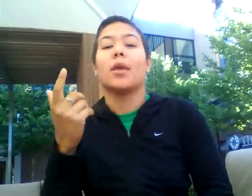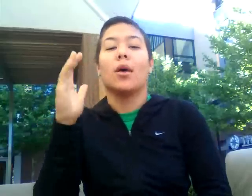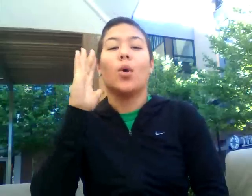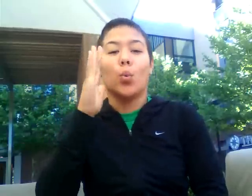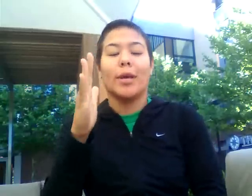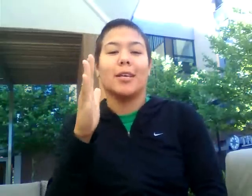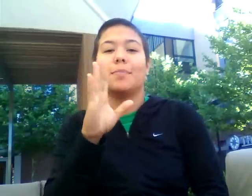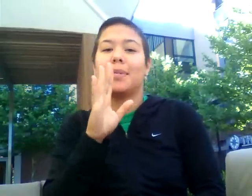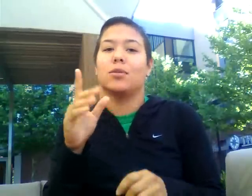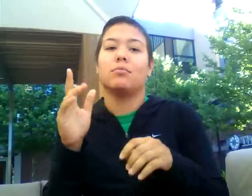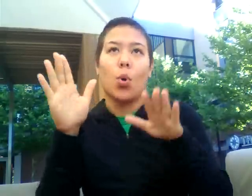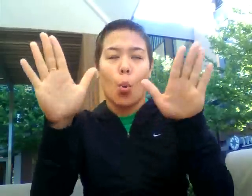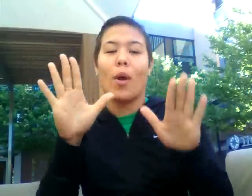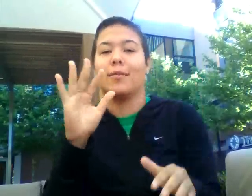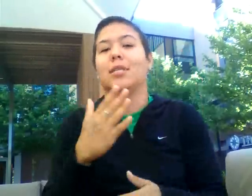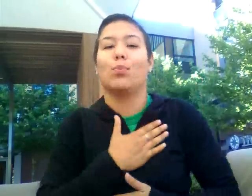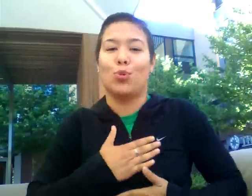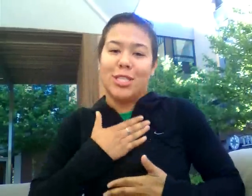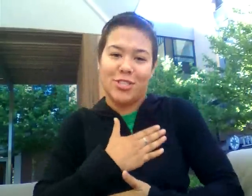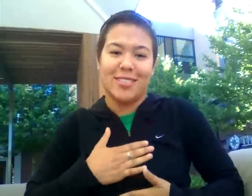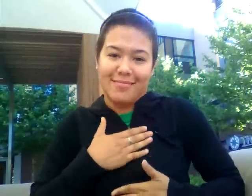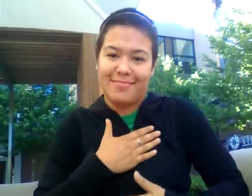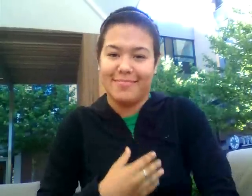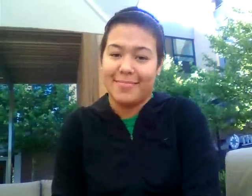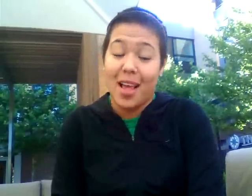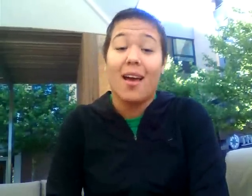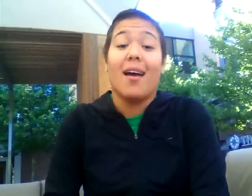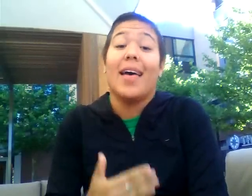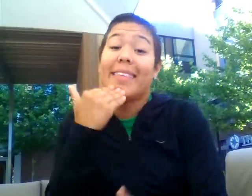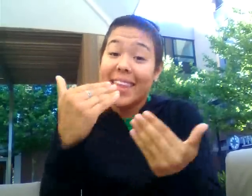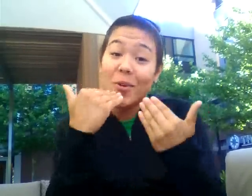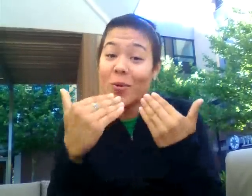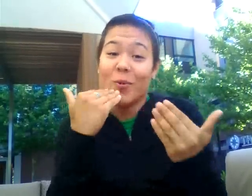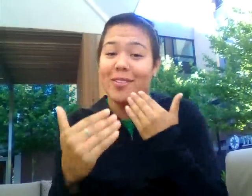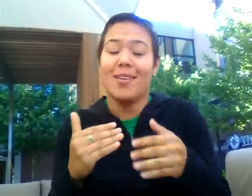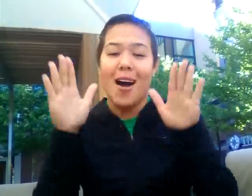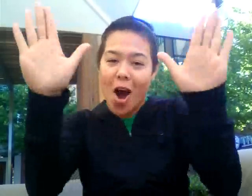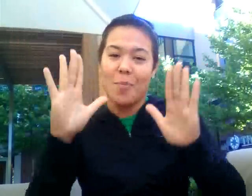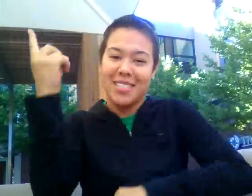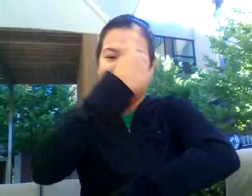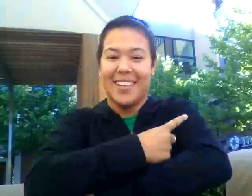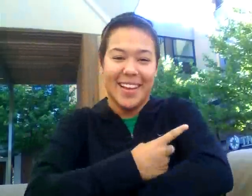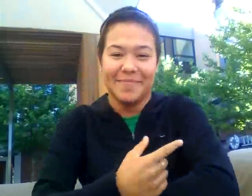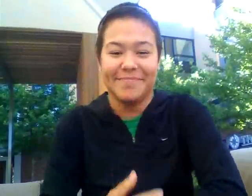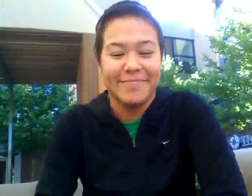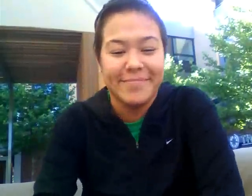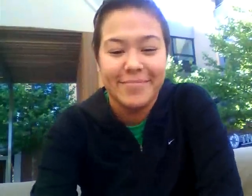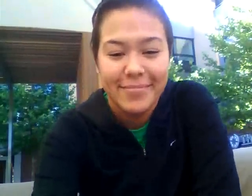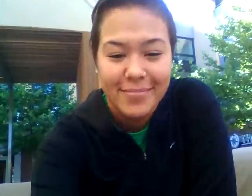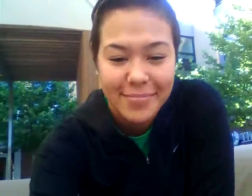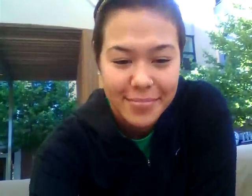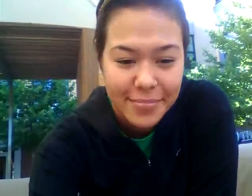Showing support & understanding is greatly appreciated. Have an awesome day!